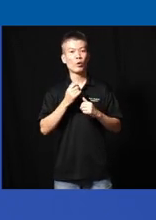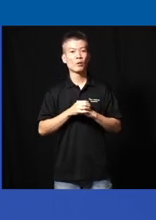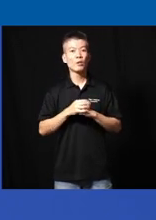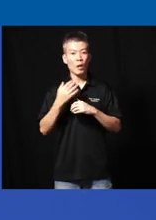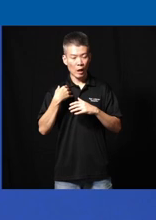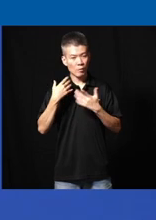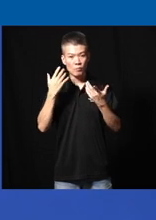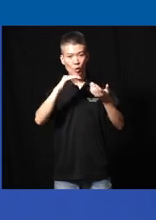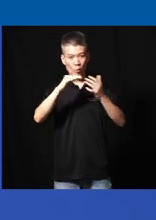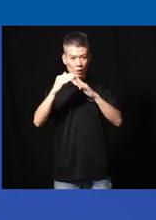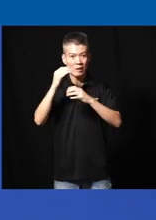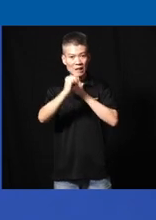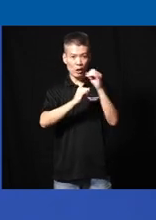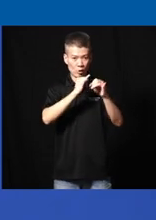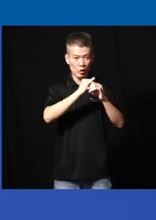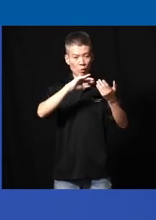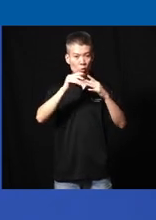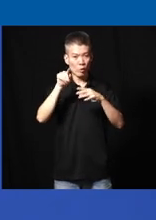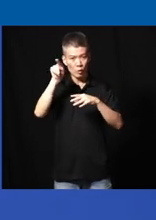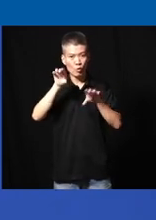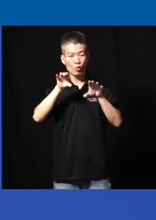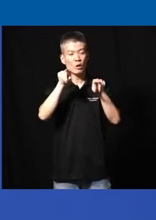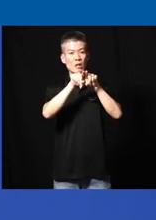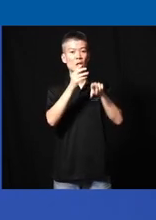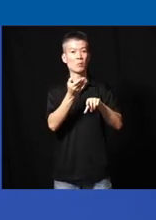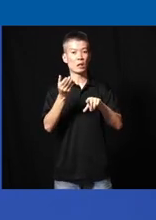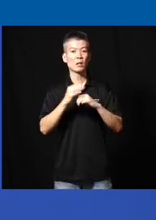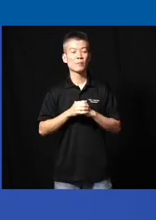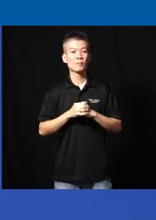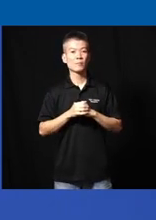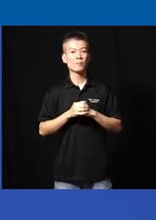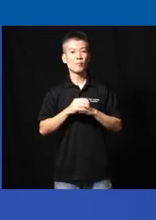are a community International Community who are also doing the same thing and then to be able to